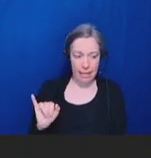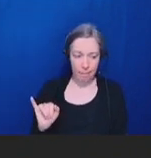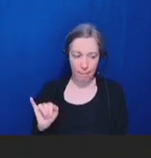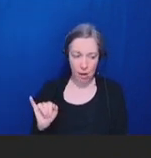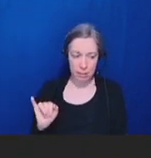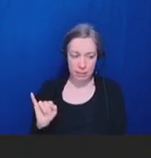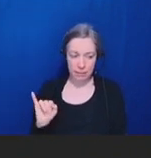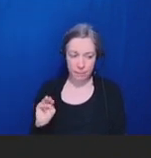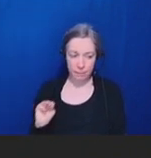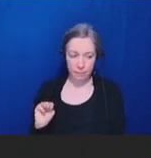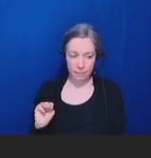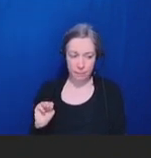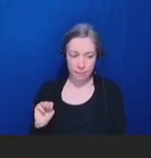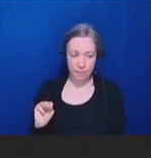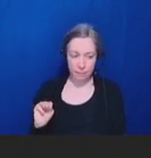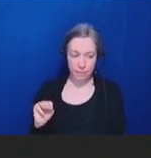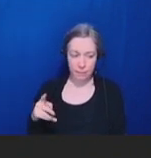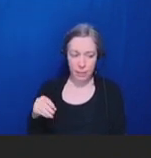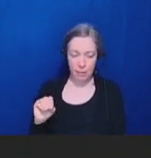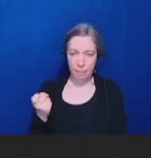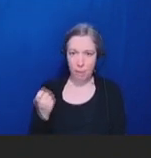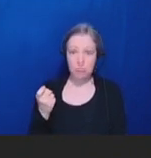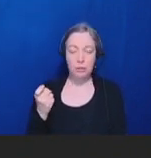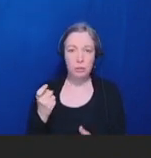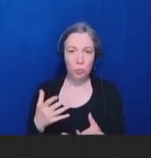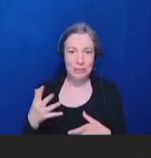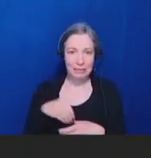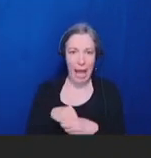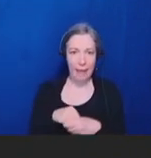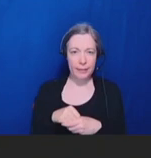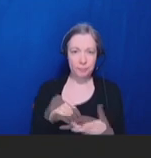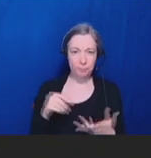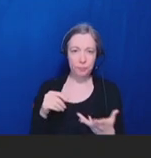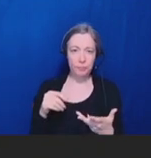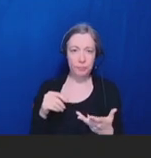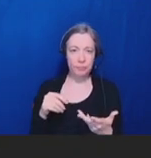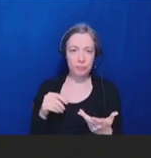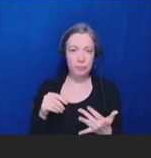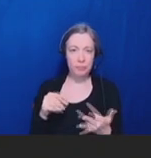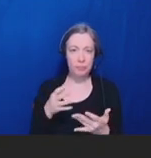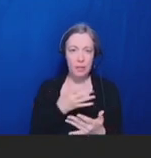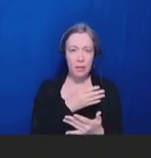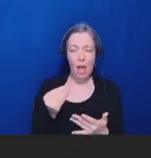some special work by CDC. And I think that it would be helpful for us to have a more